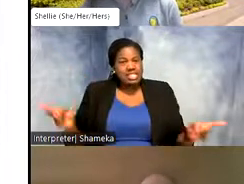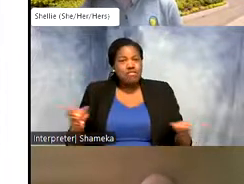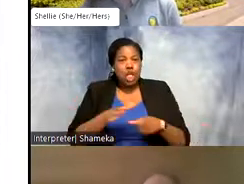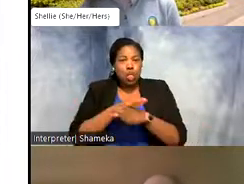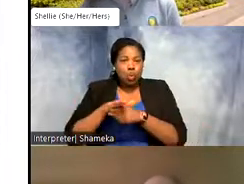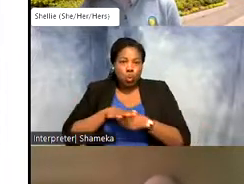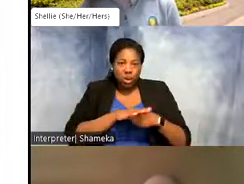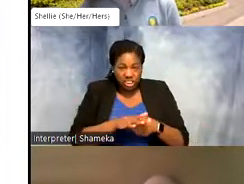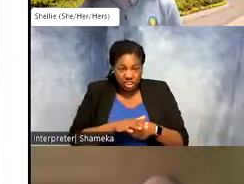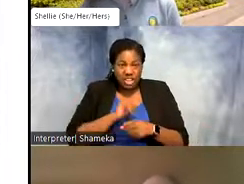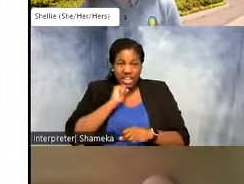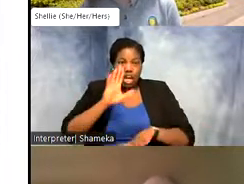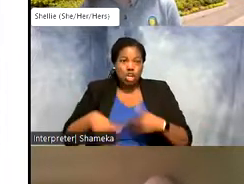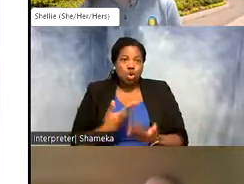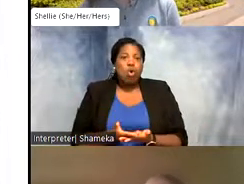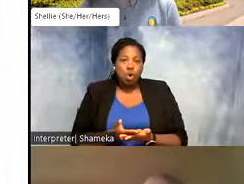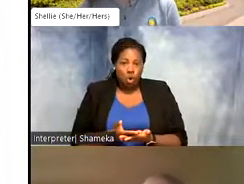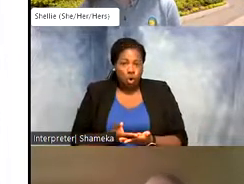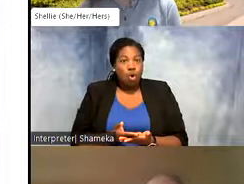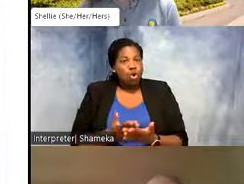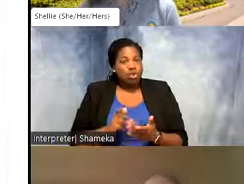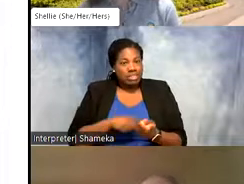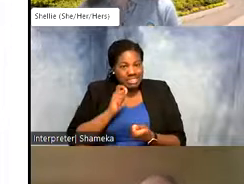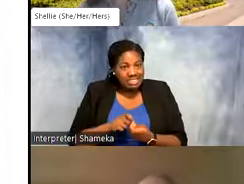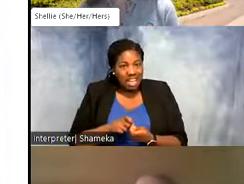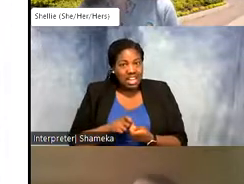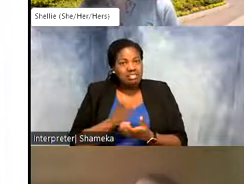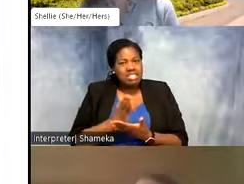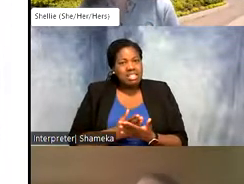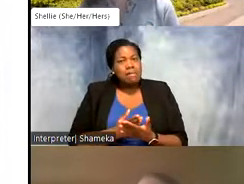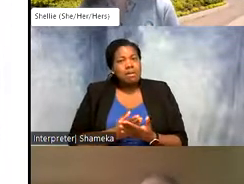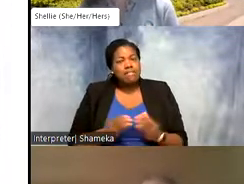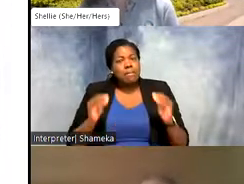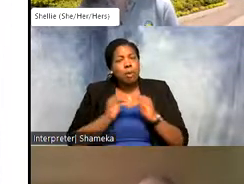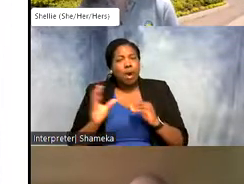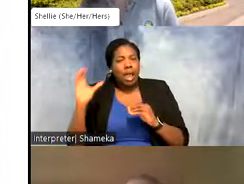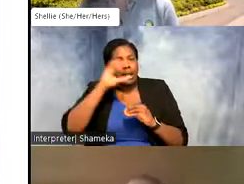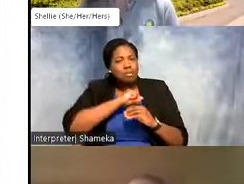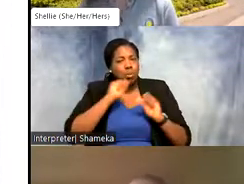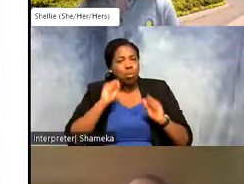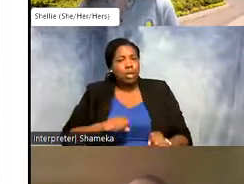all of the locations are very exact, some are more of an estimate, and so we can apply math to those